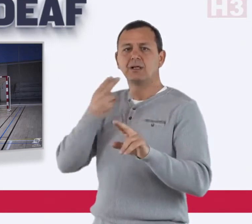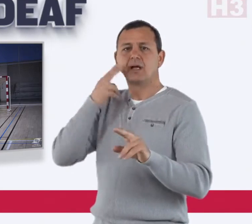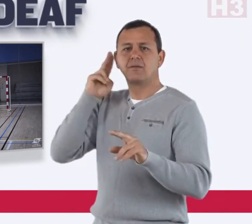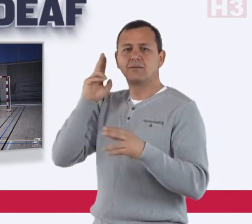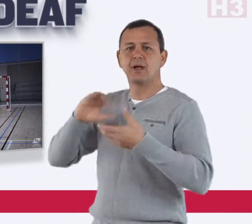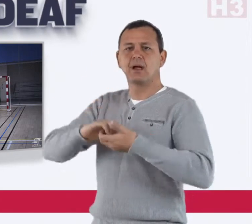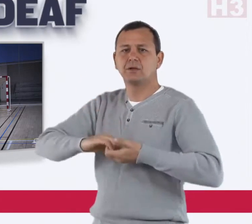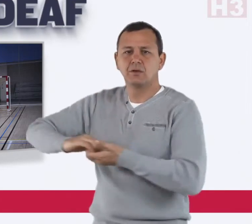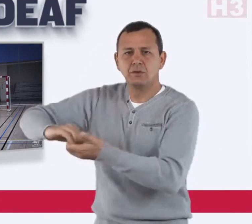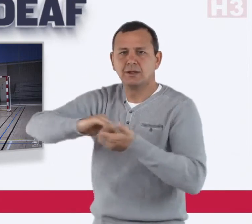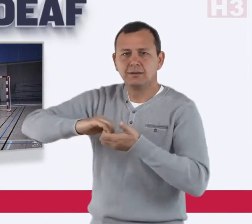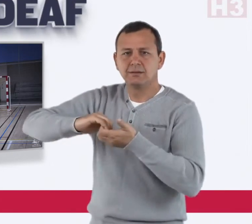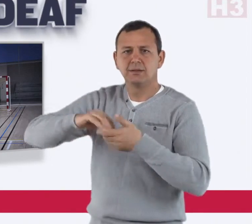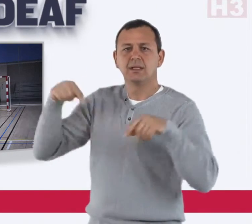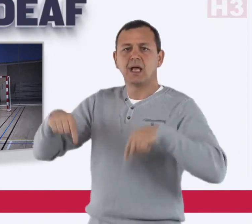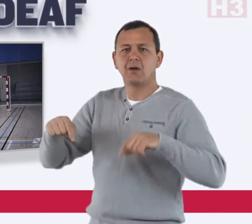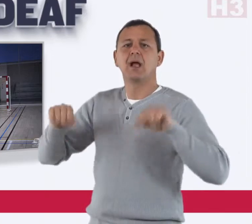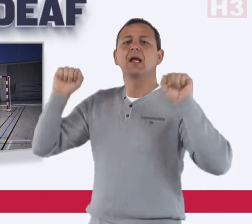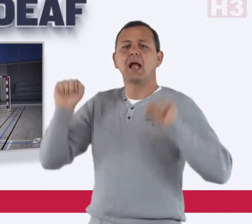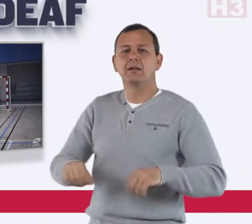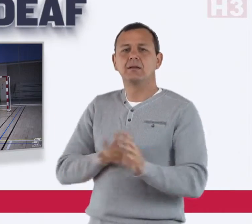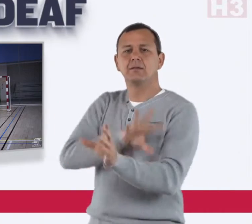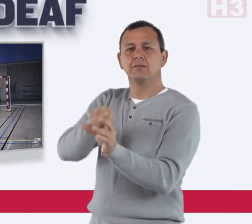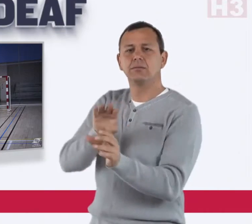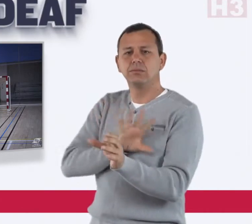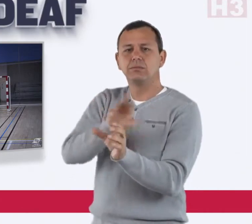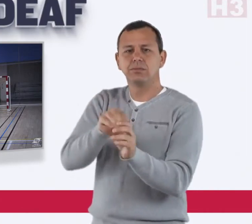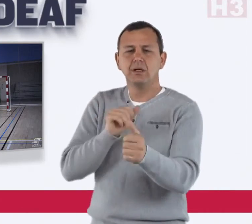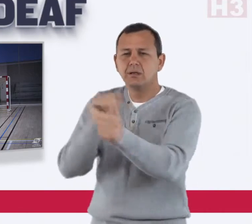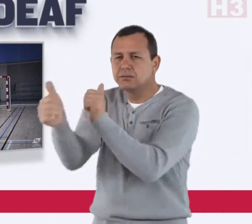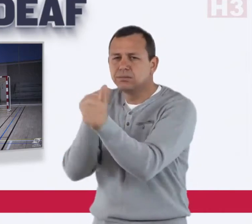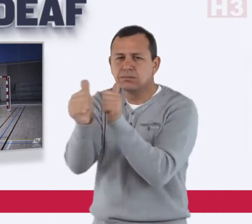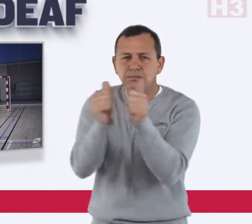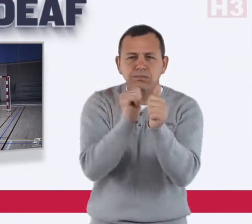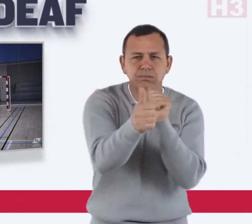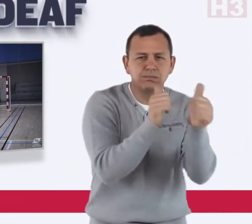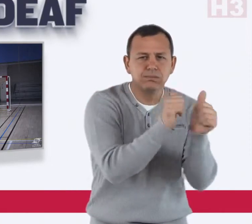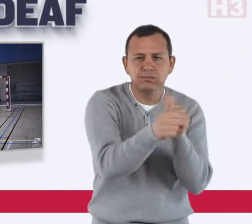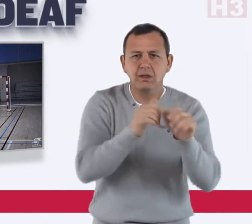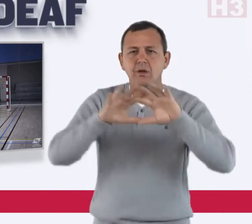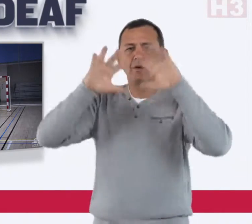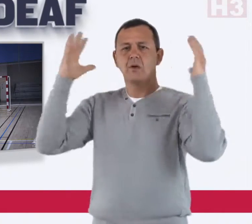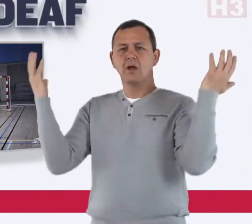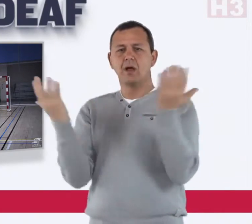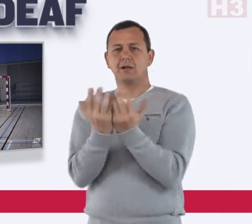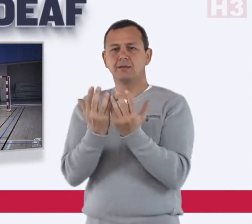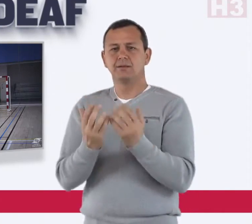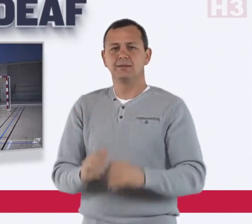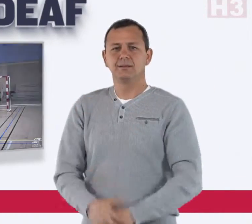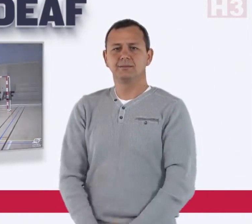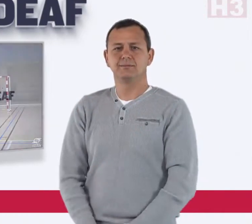International Deaf Association, and now can compete in international competition.